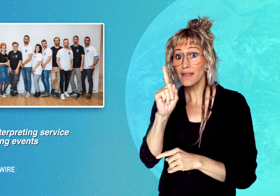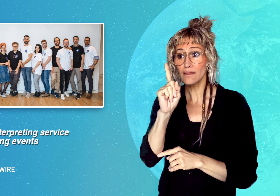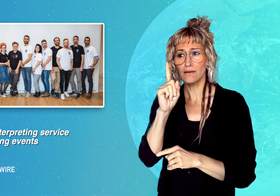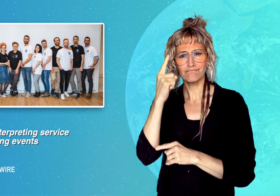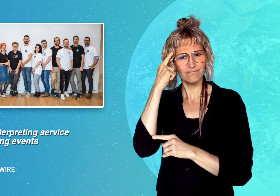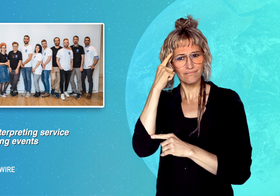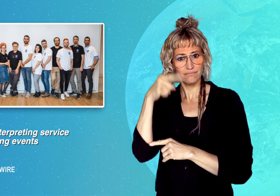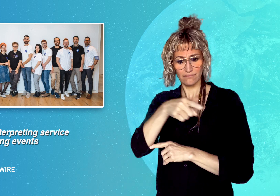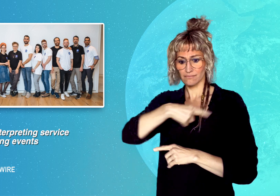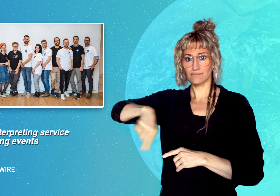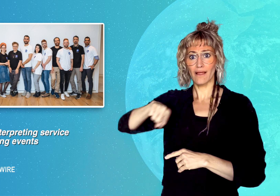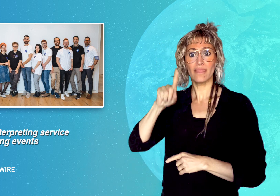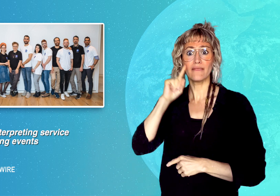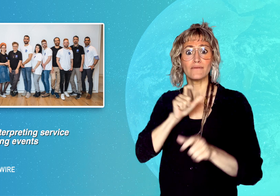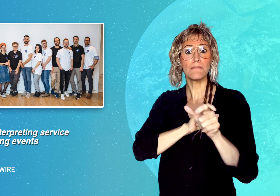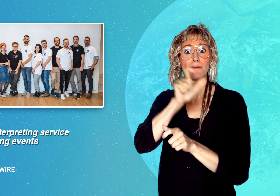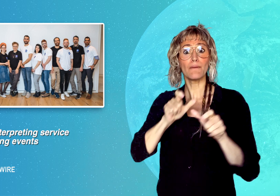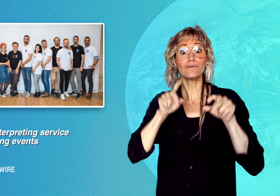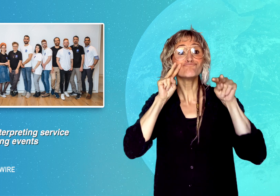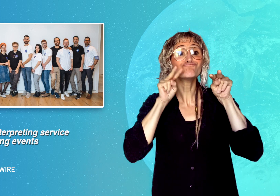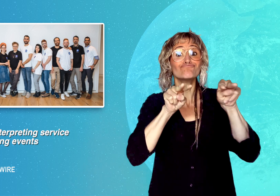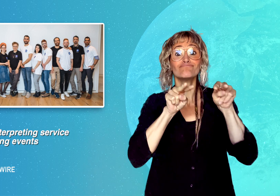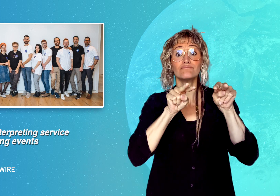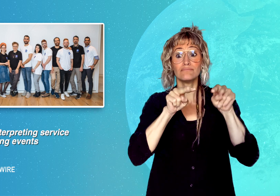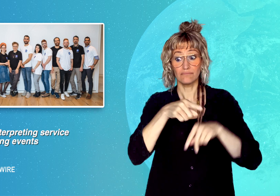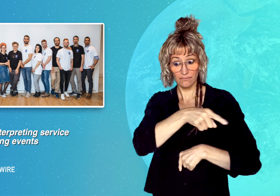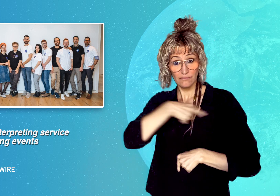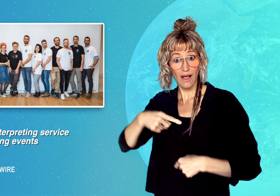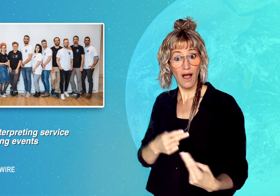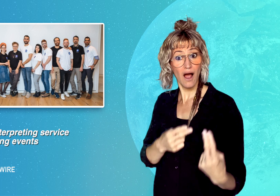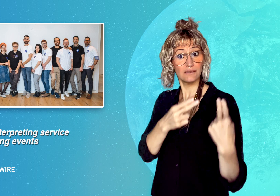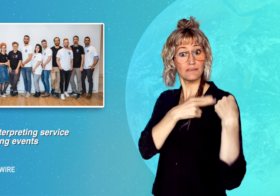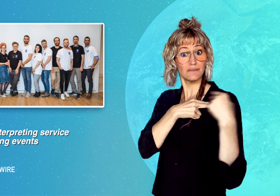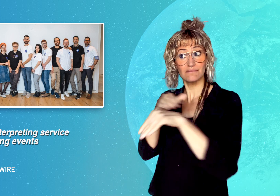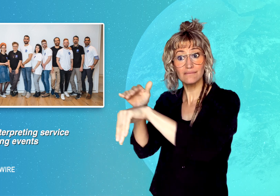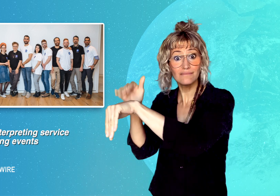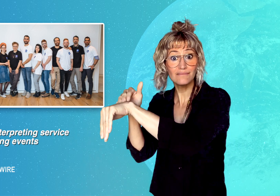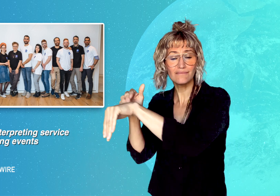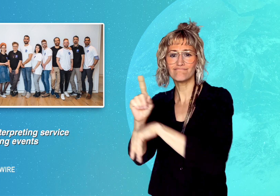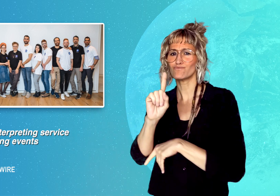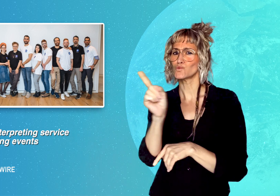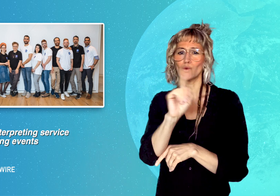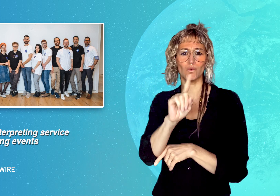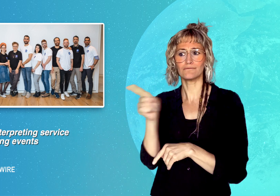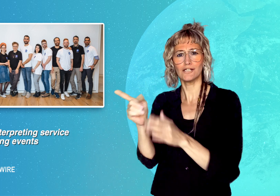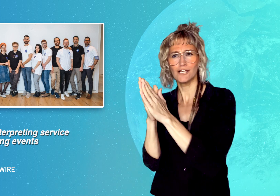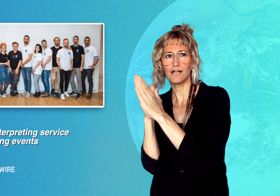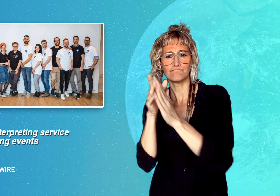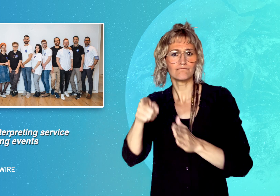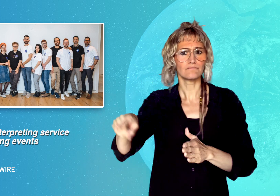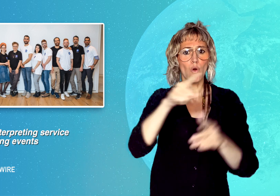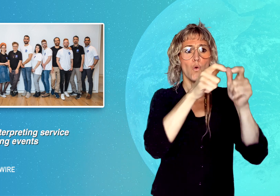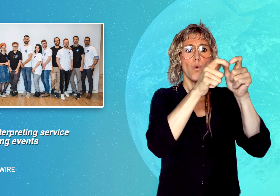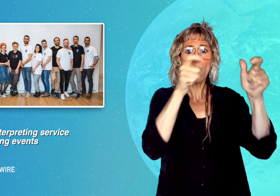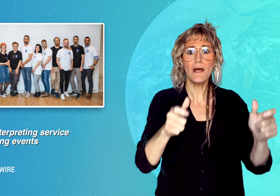by asking companies to take responsibility to get the interpreter